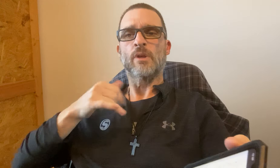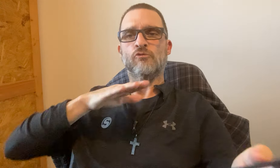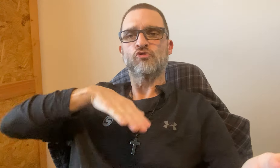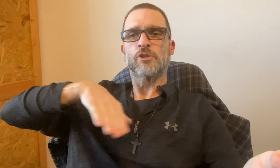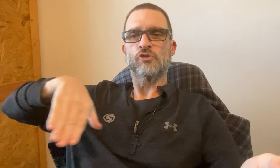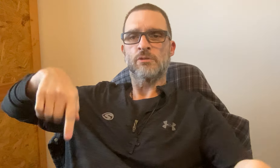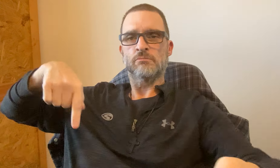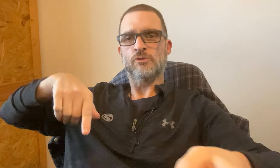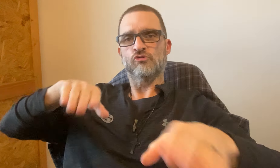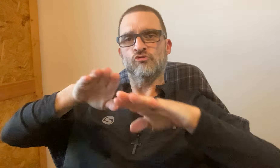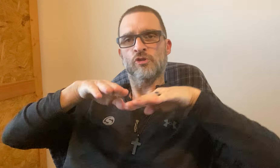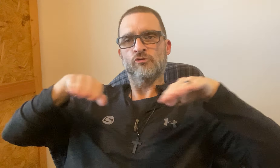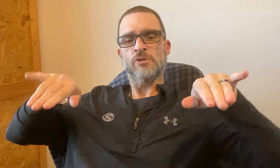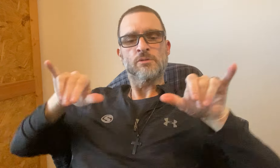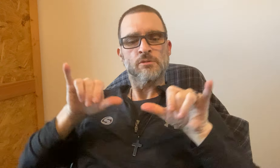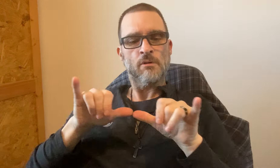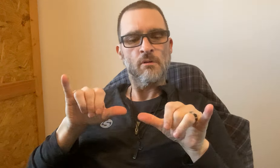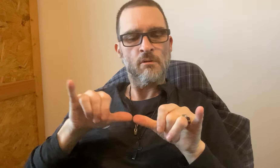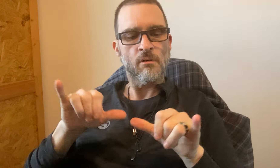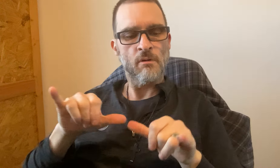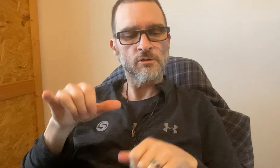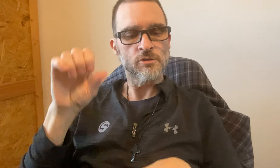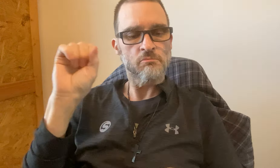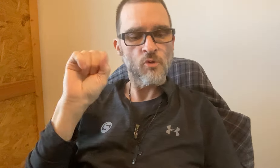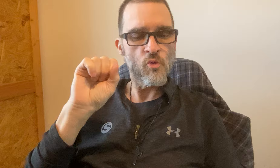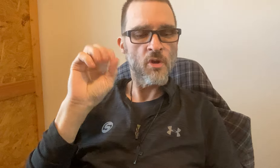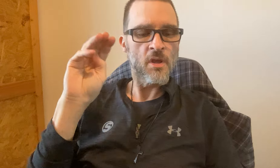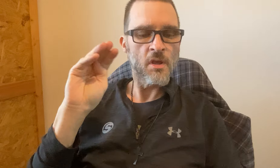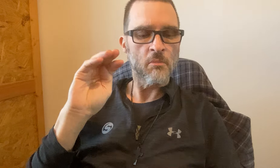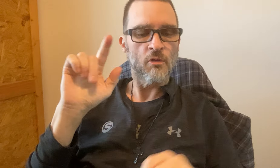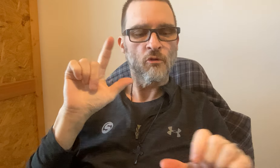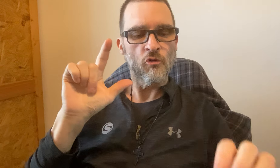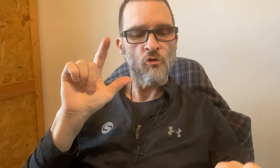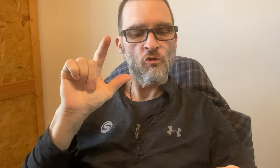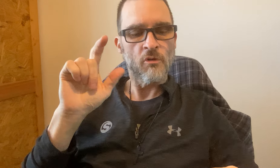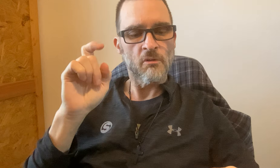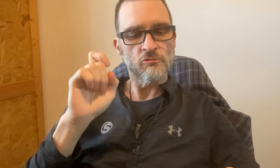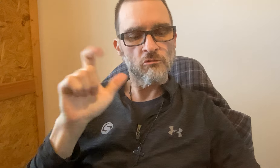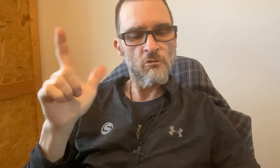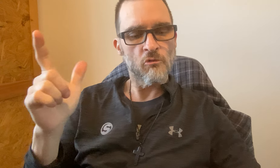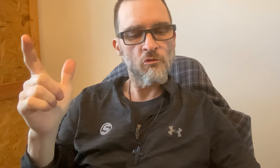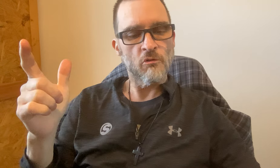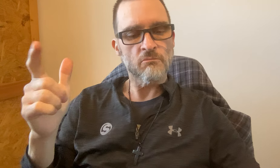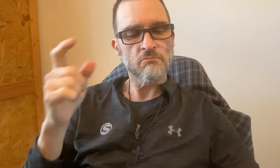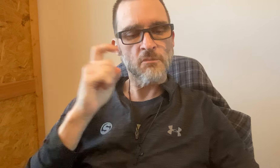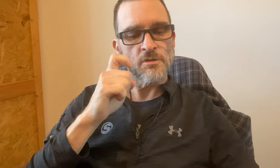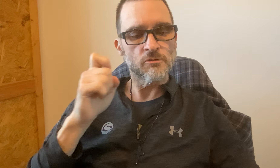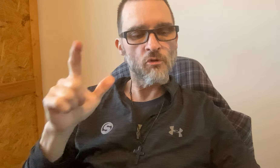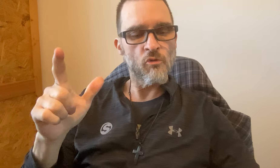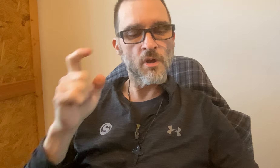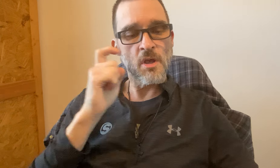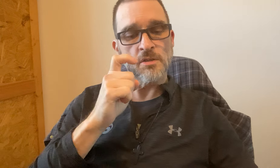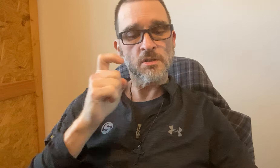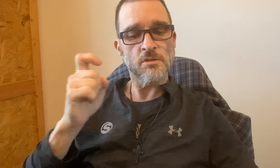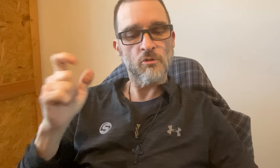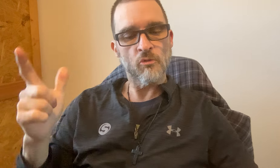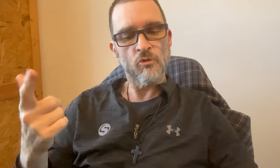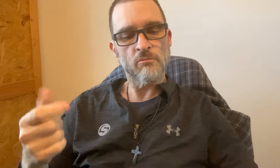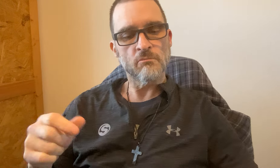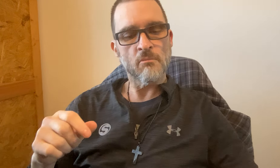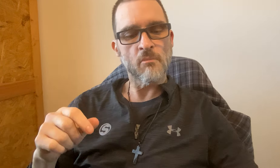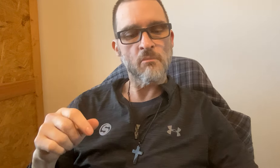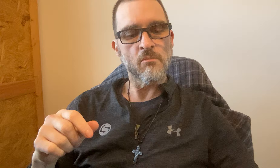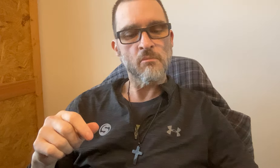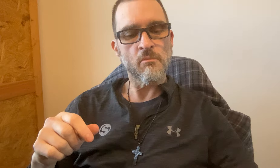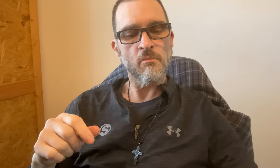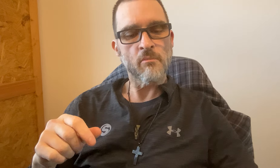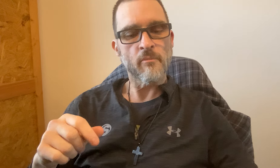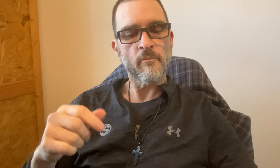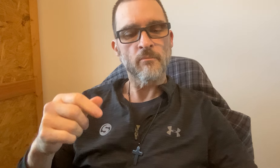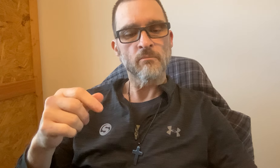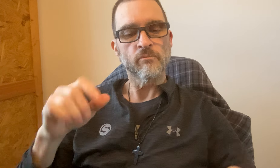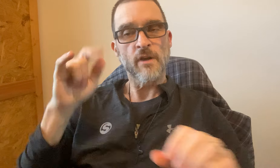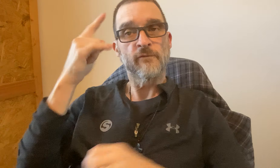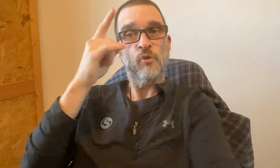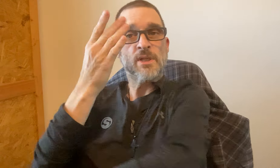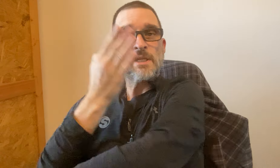It says YOUTH -- for children size S, M, L, XL, XXL, XXXL